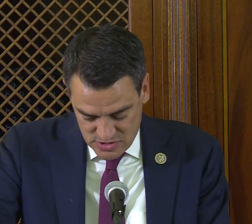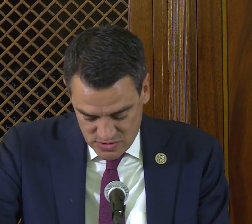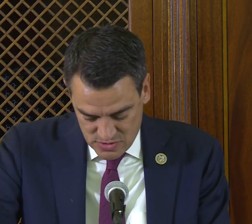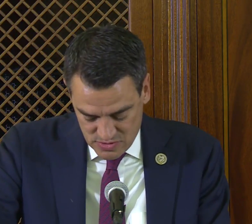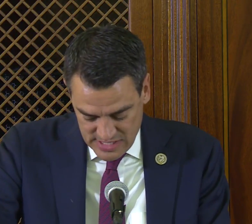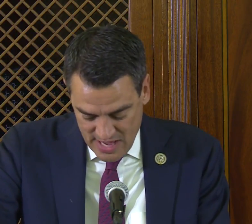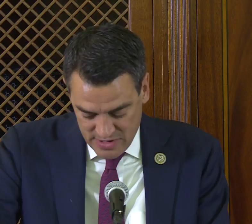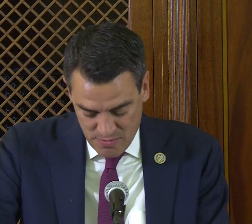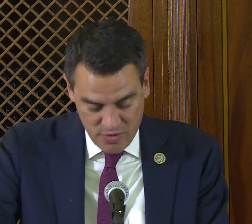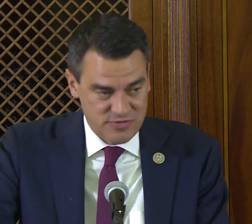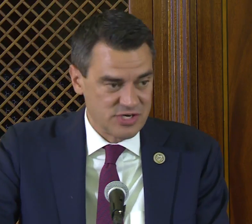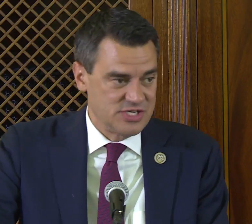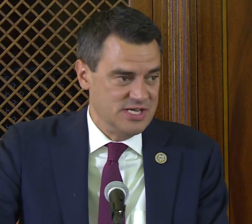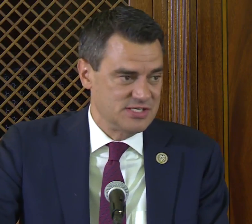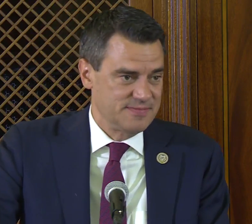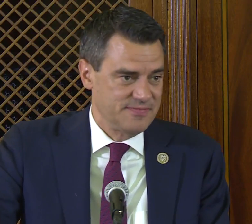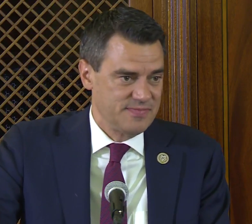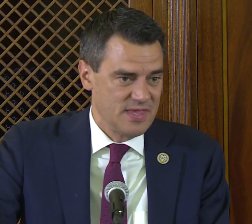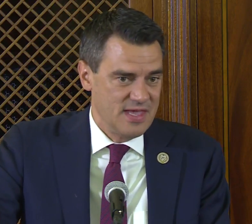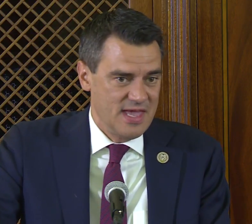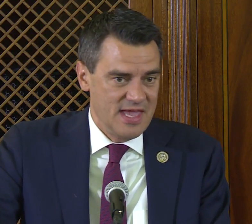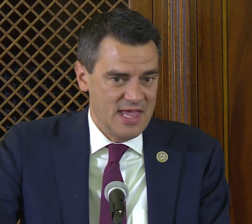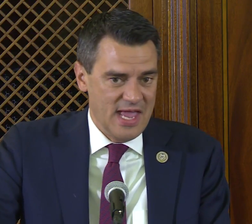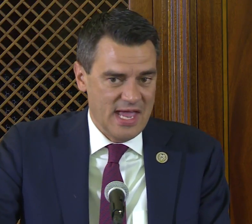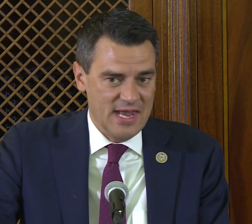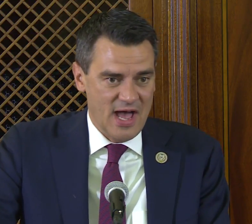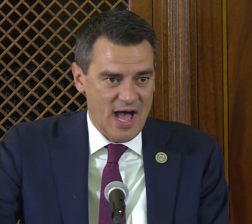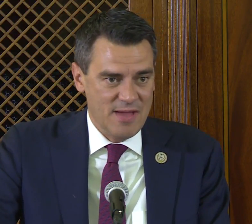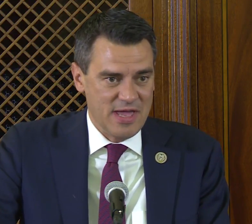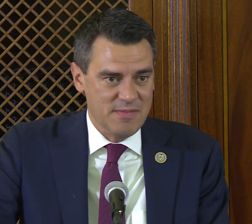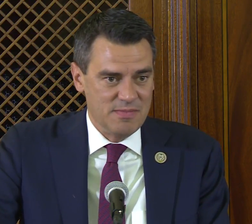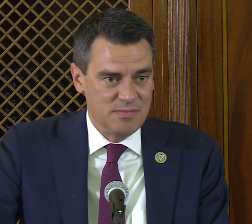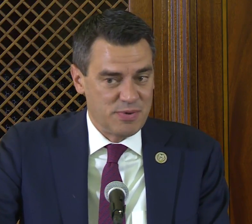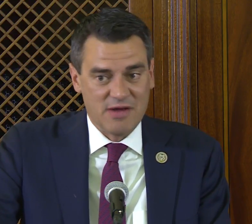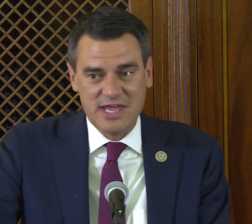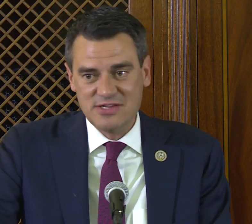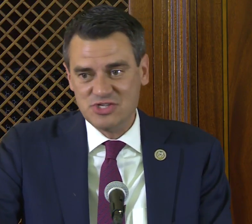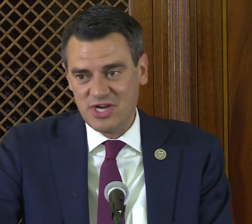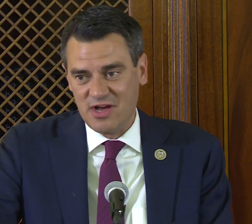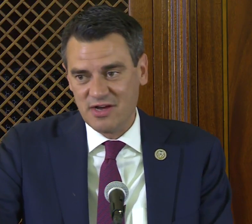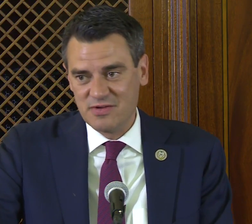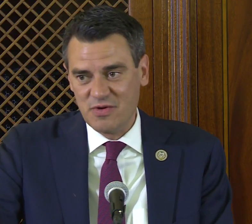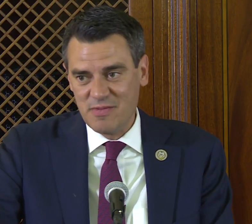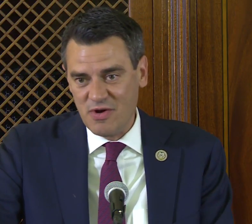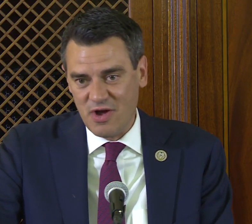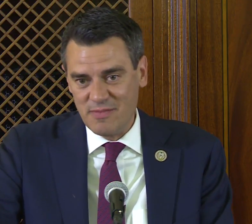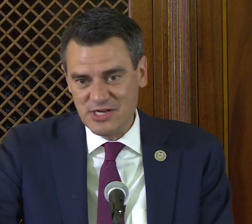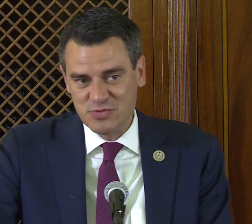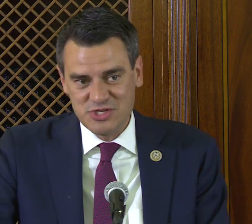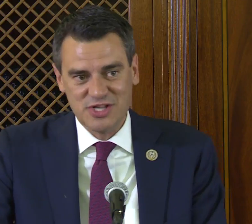to the Gallaudet Board of Trustees, and I am a proud Kansas Jayhawk. Don't get me wrong.